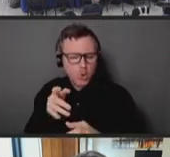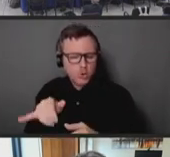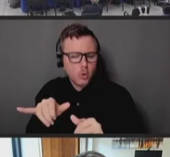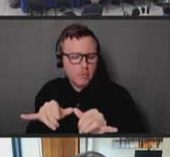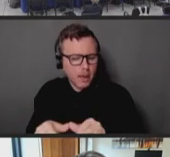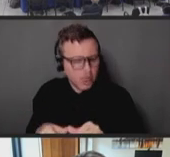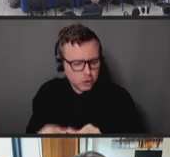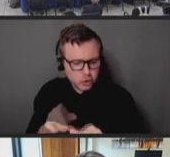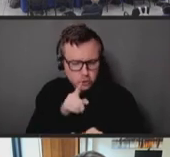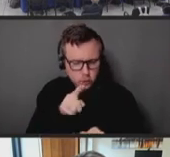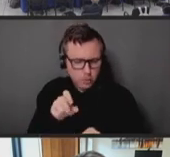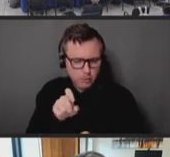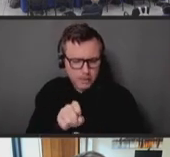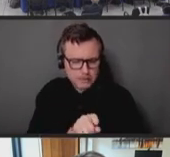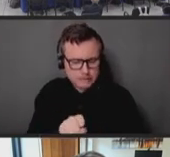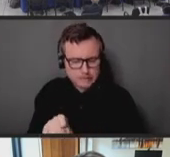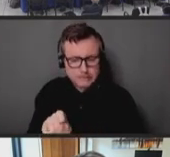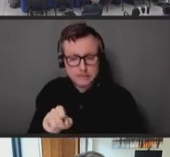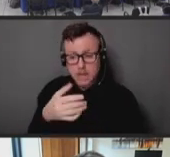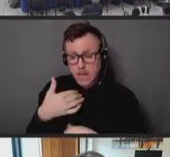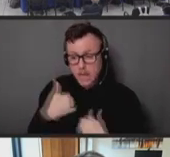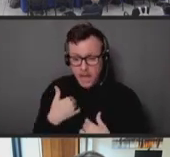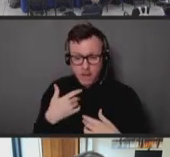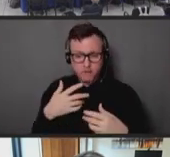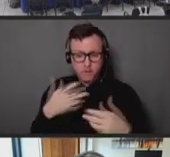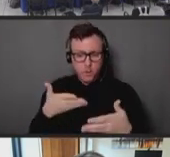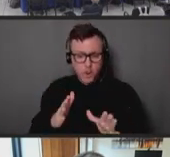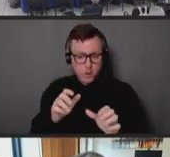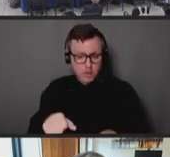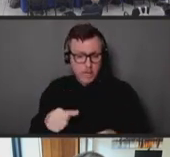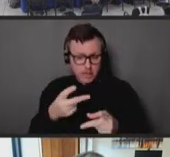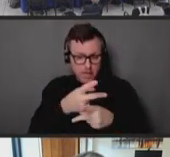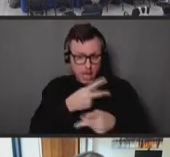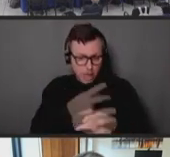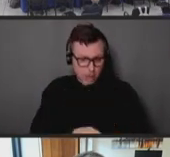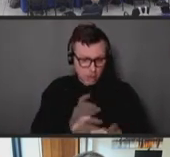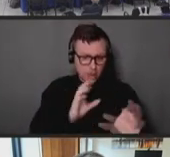actually ways of tabulating conversations before you actually get a vaccine given?